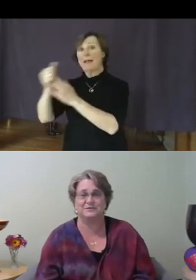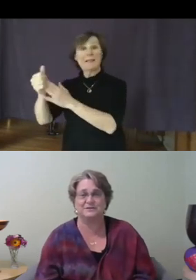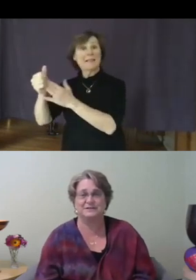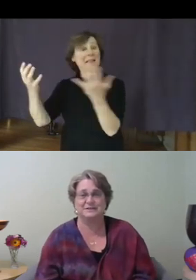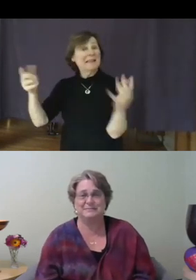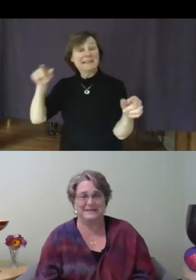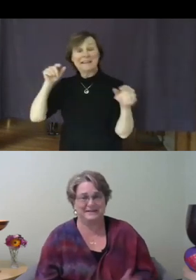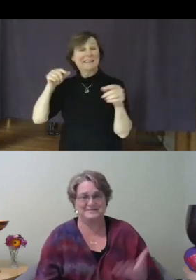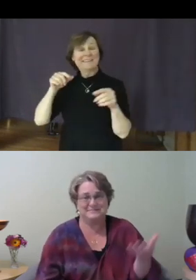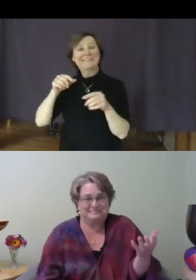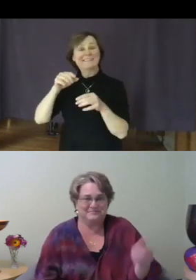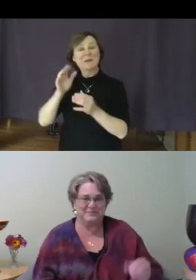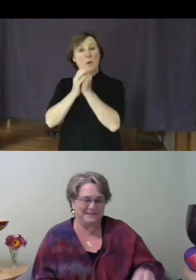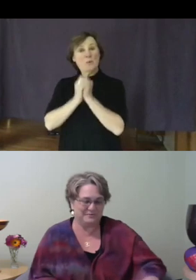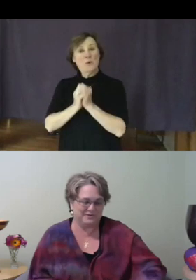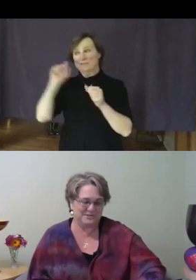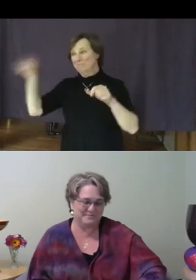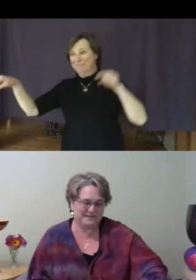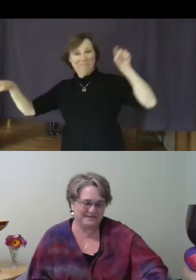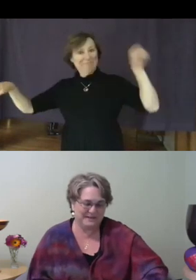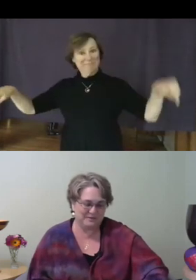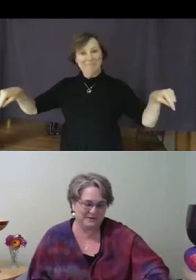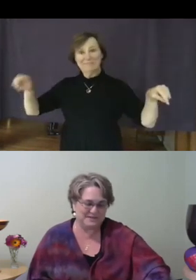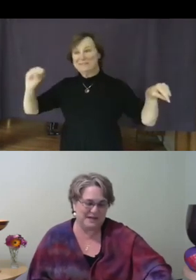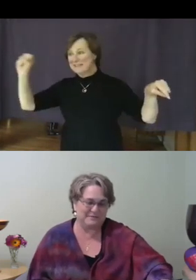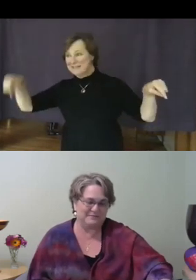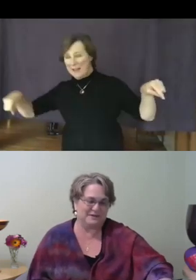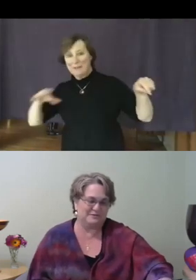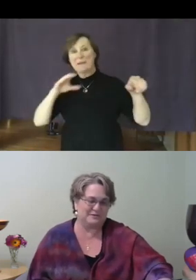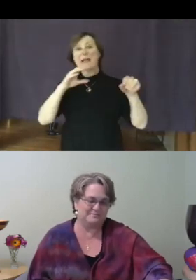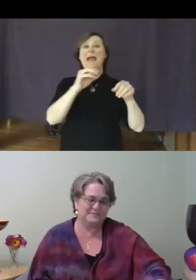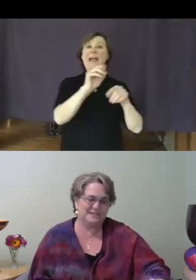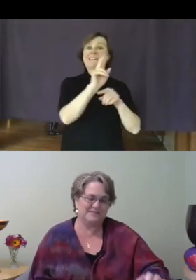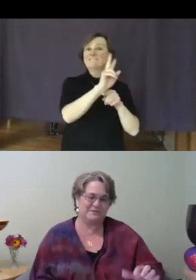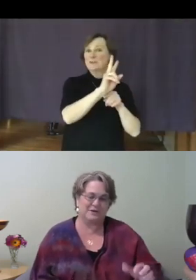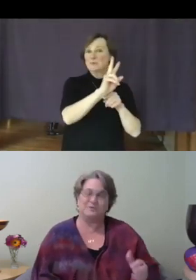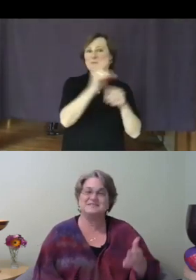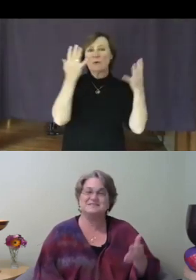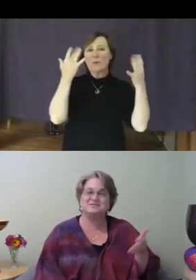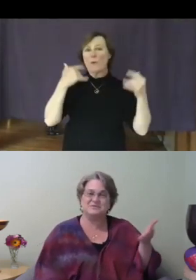because we lead worship in real time in Vancouver, even though it's through the